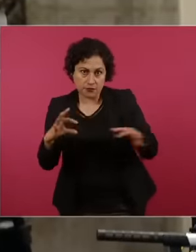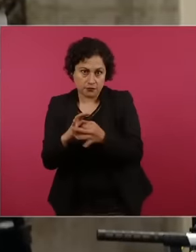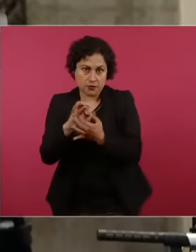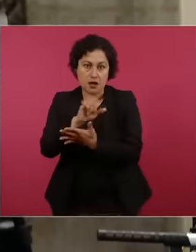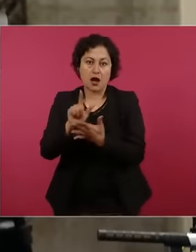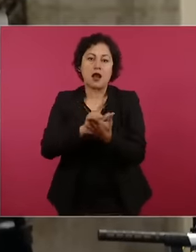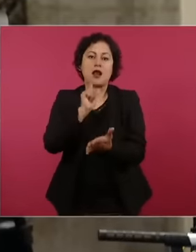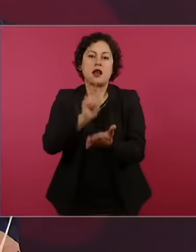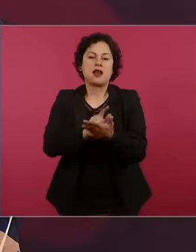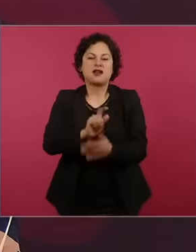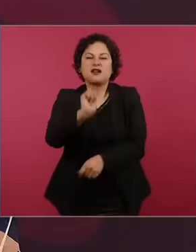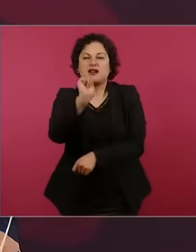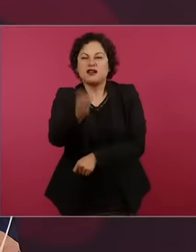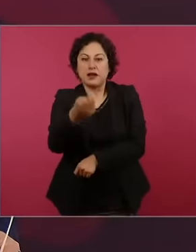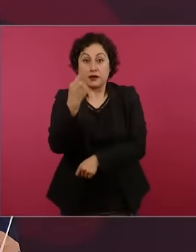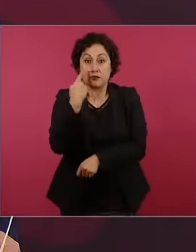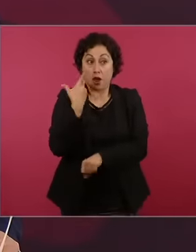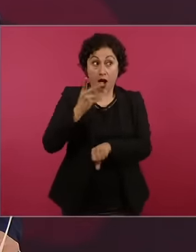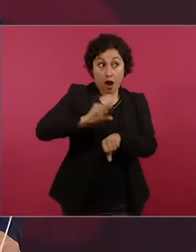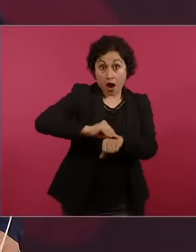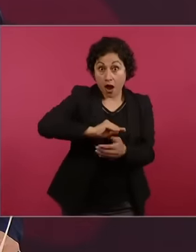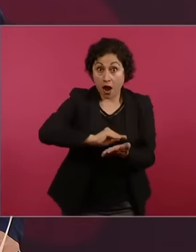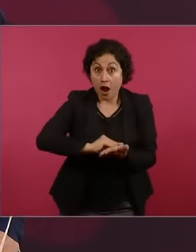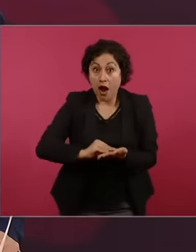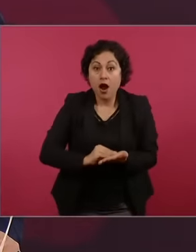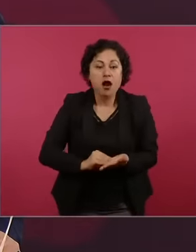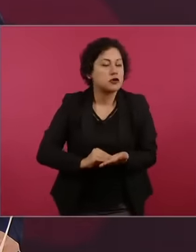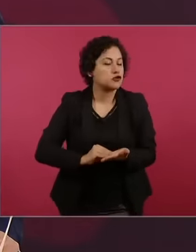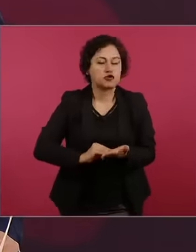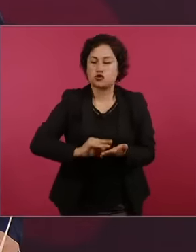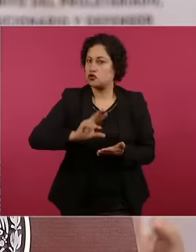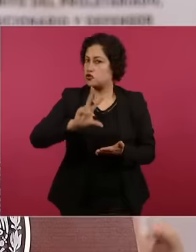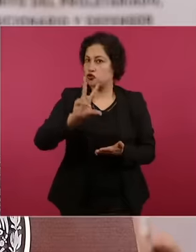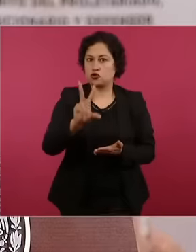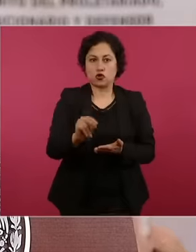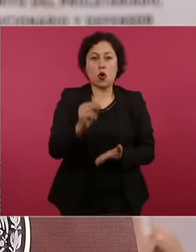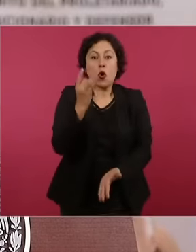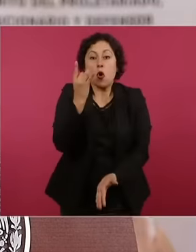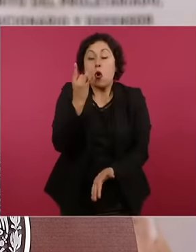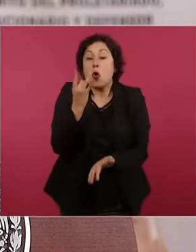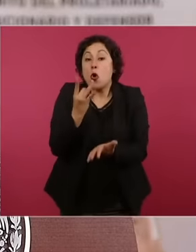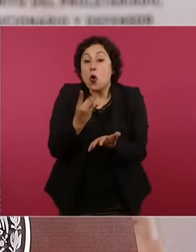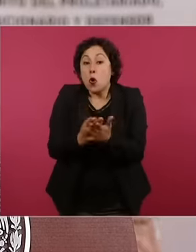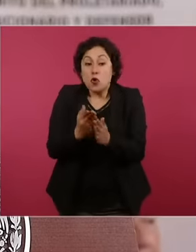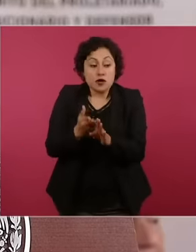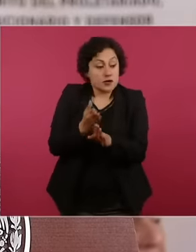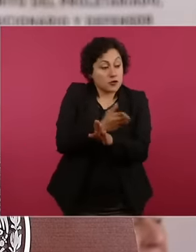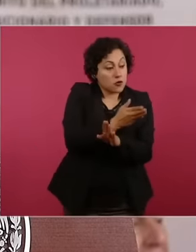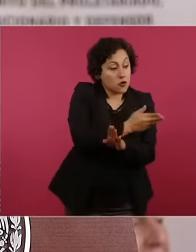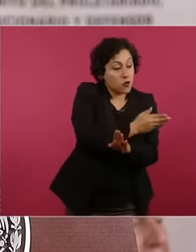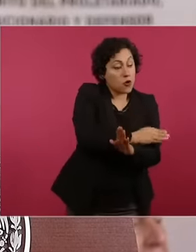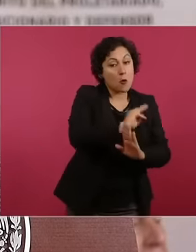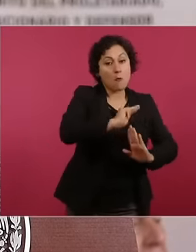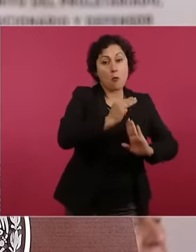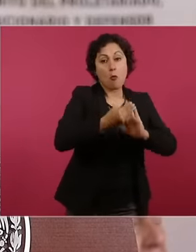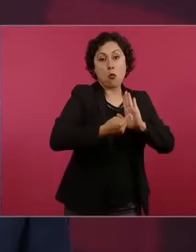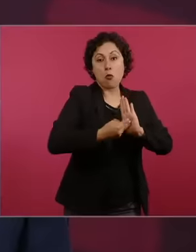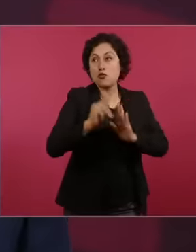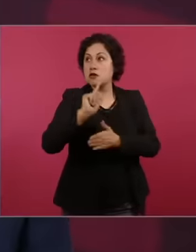an adjustment eh eh only of the amounts in accordance with what the tax provision itself provides And